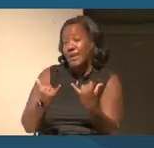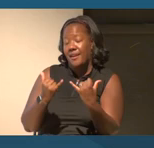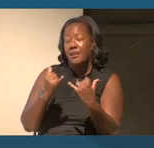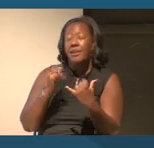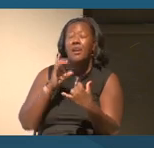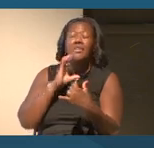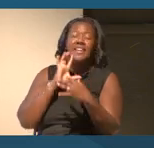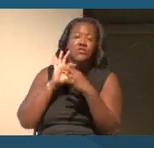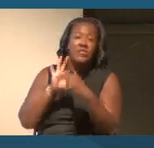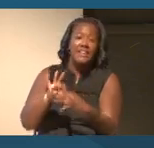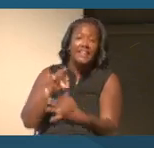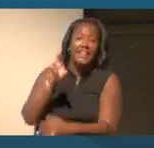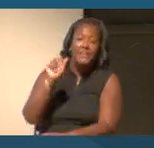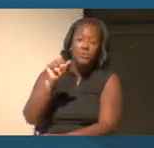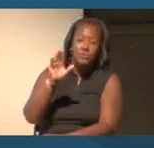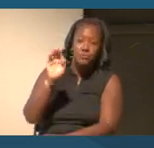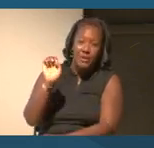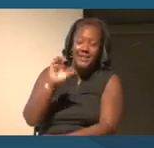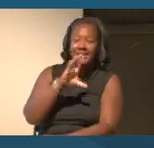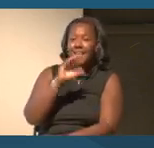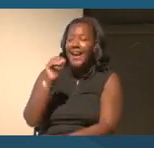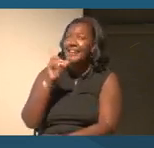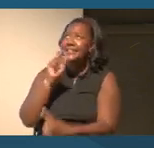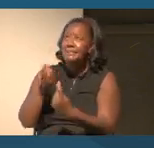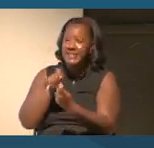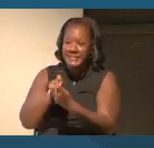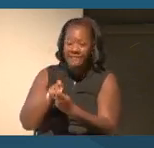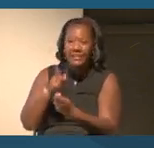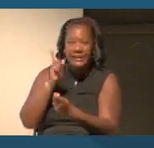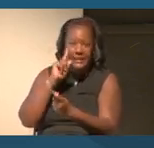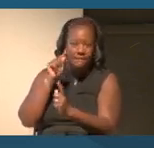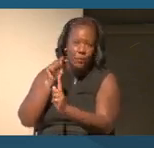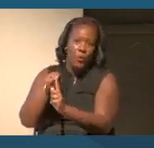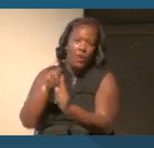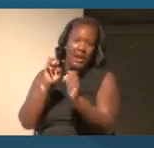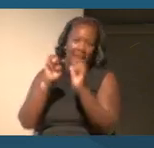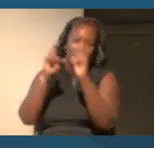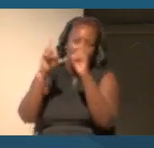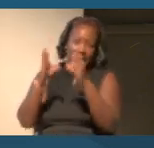specifically for educators, how are we having and positioning these conversations about